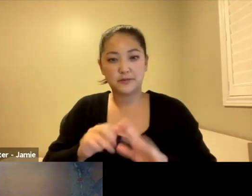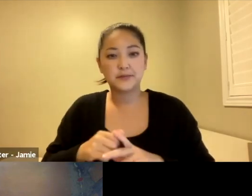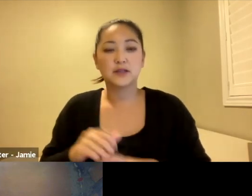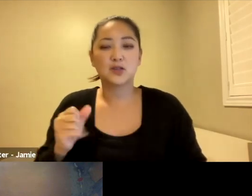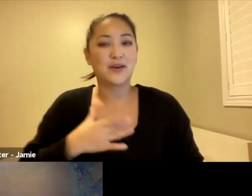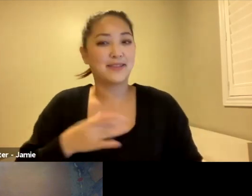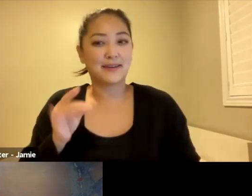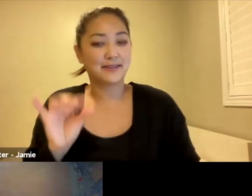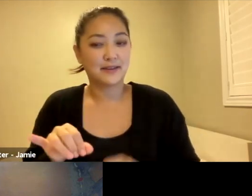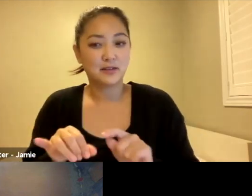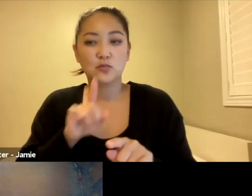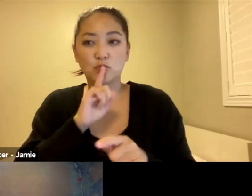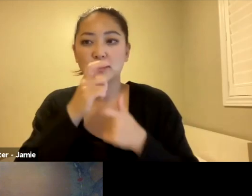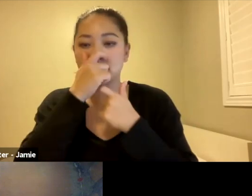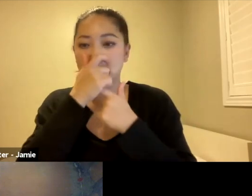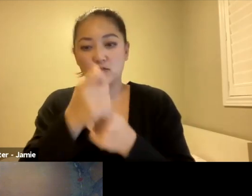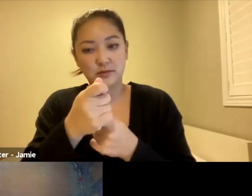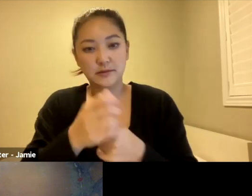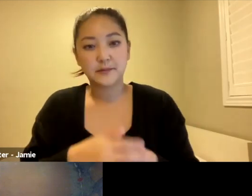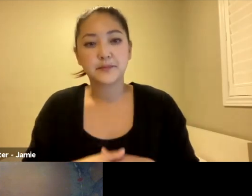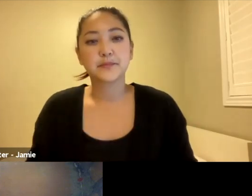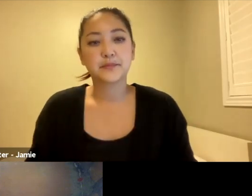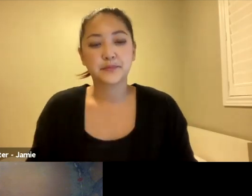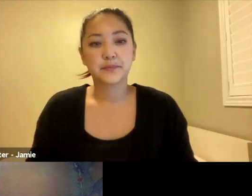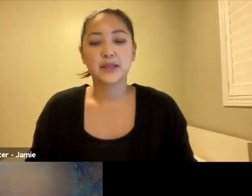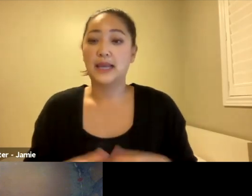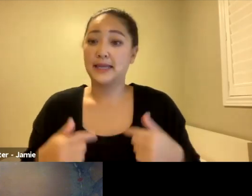really intriguing. And then also brought me as a viewer to be able to think,